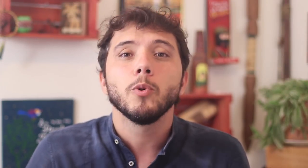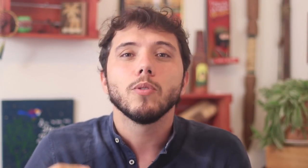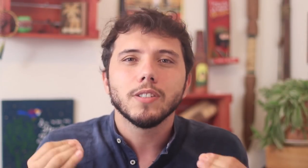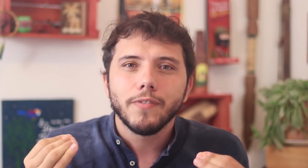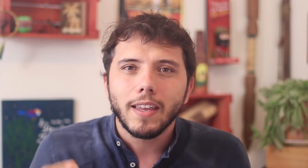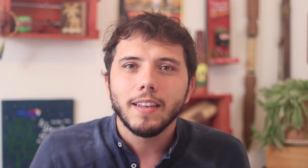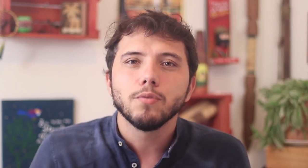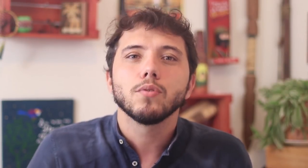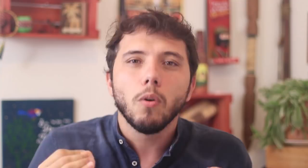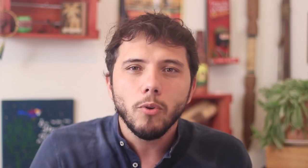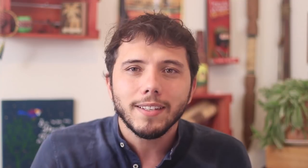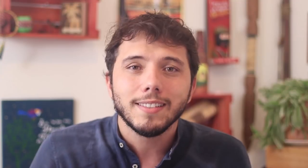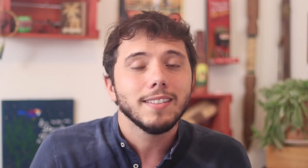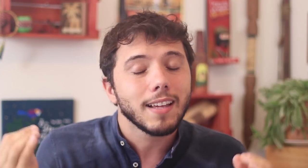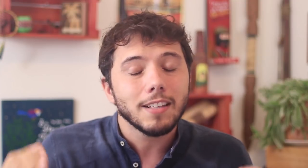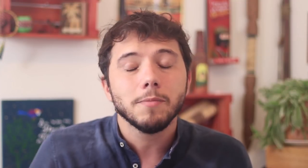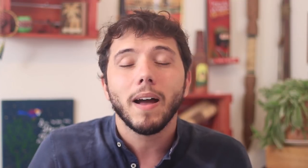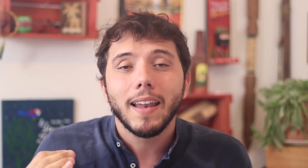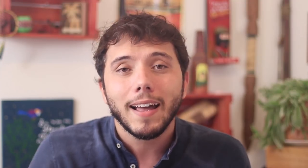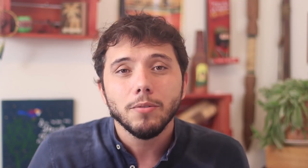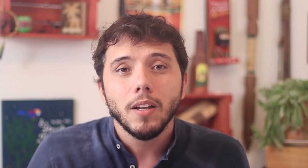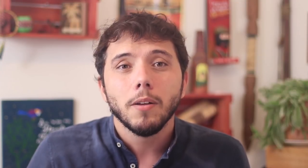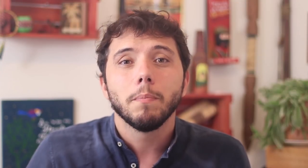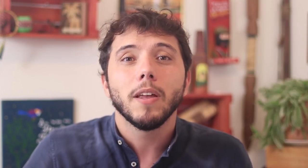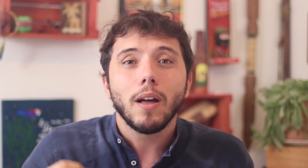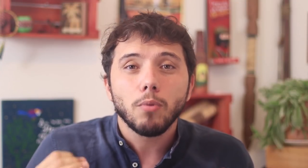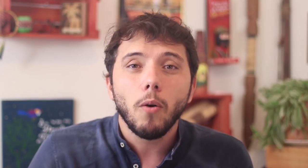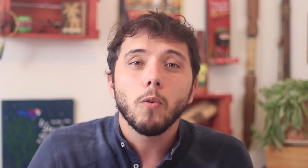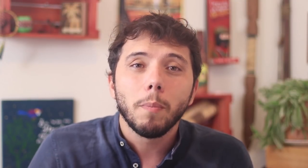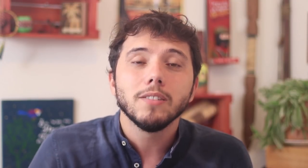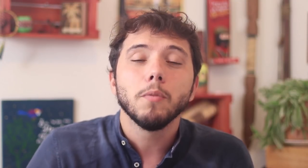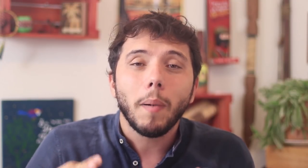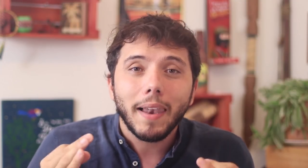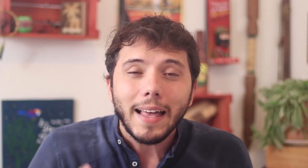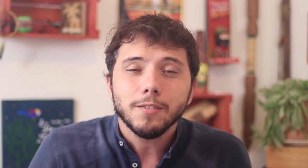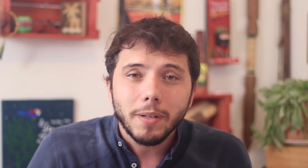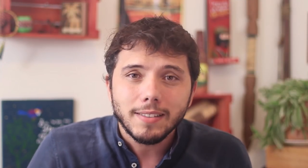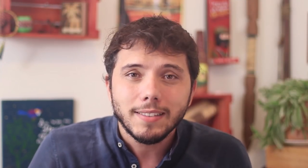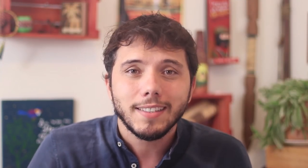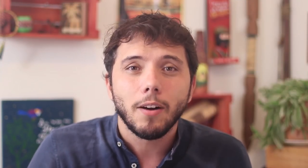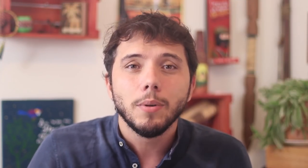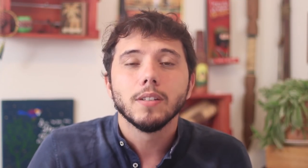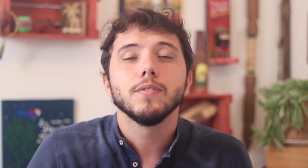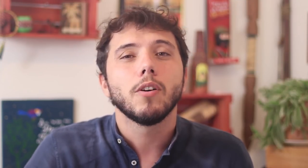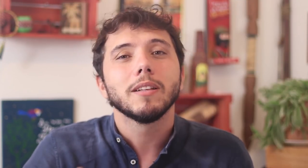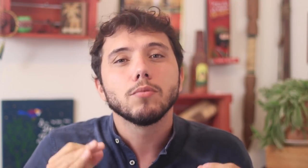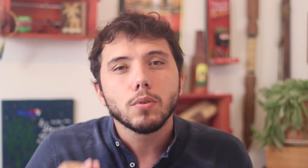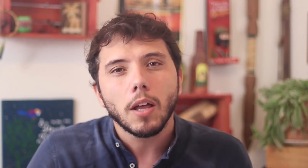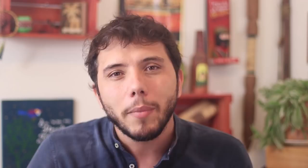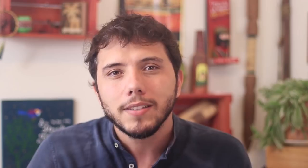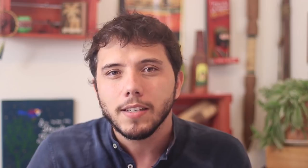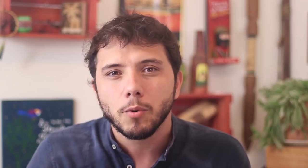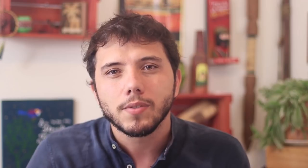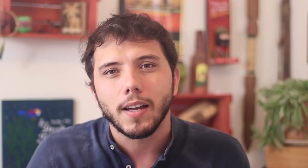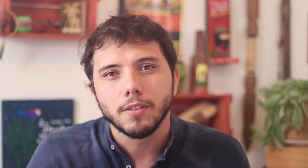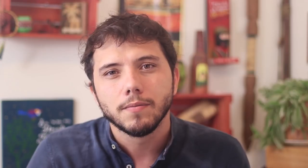to have access to them because of fake news like these, being spread by the he current occupant of the Presidential Palace in a completely irresponsible manner.